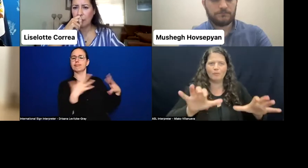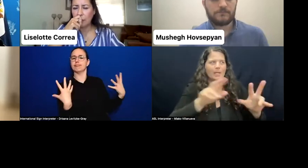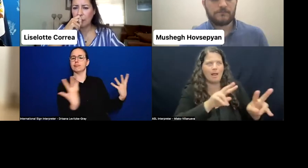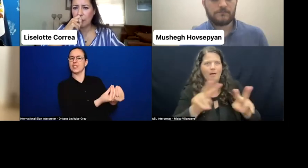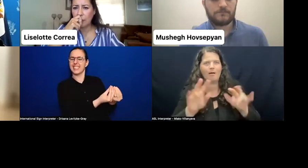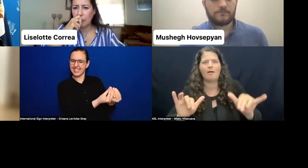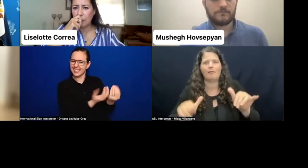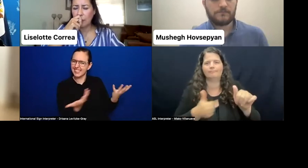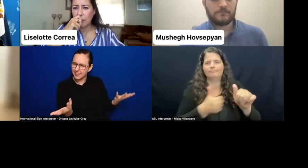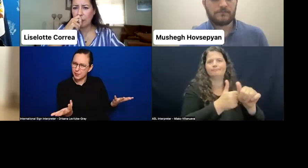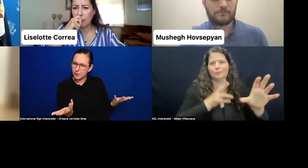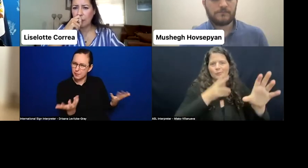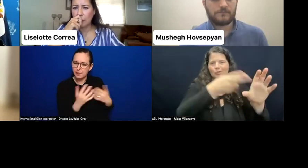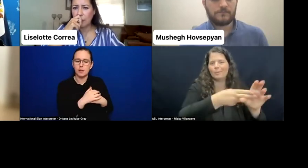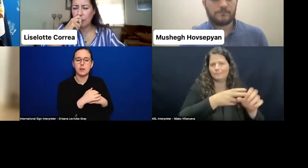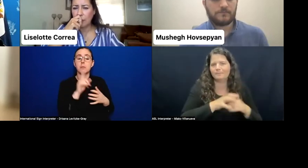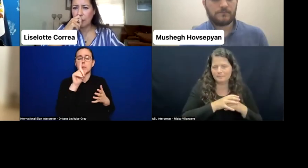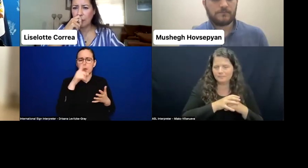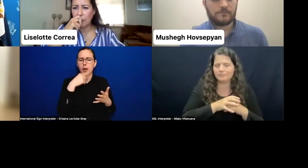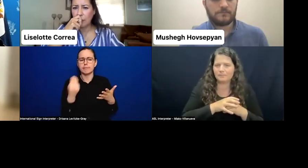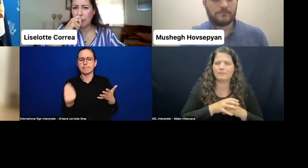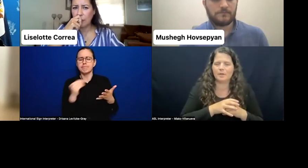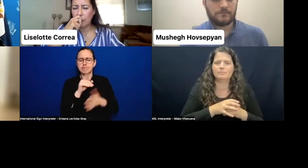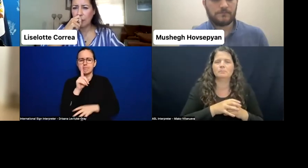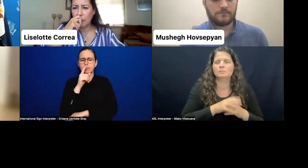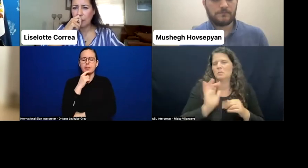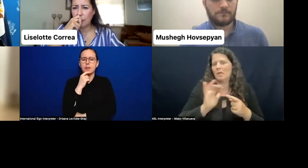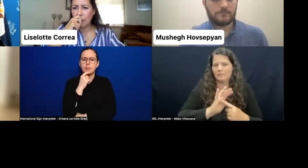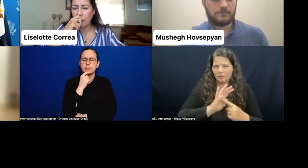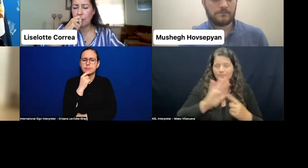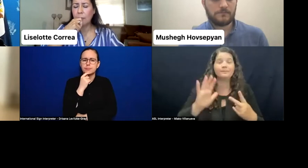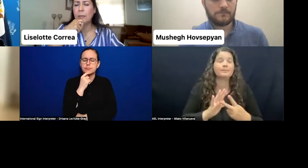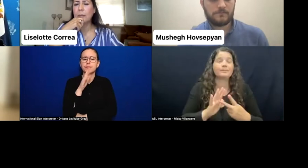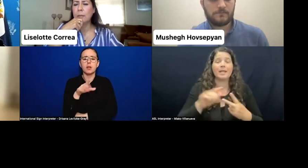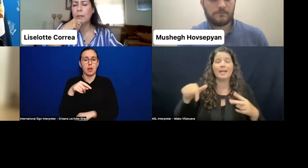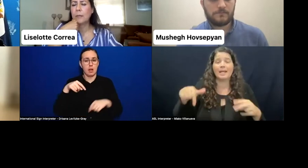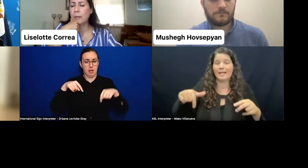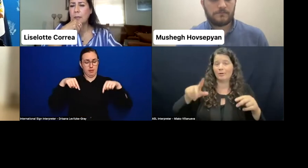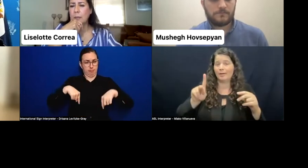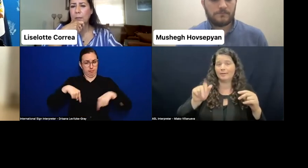that if in Kazakhstan, for example, we